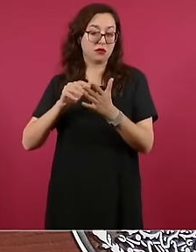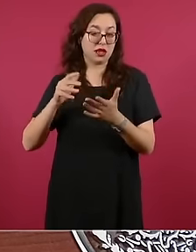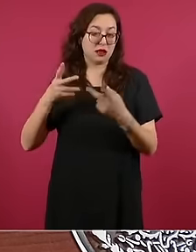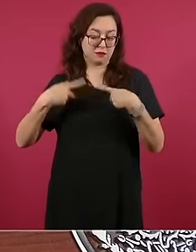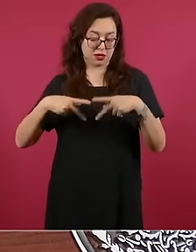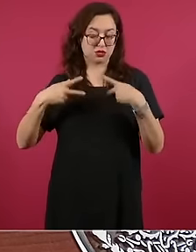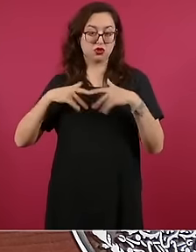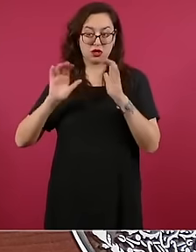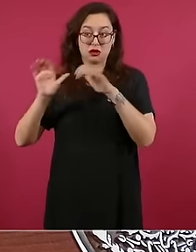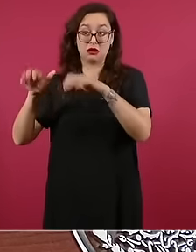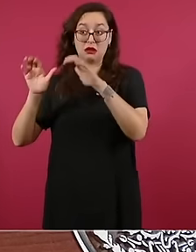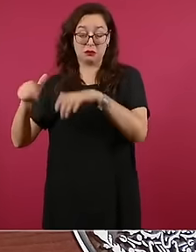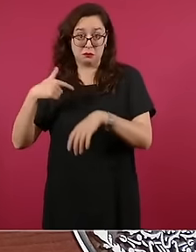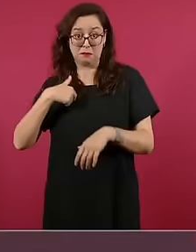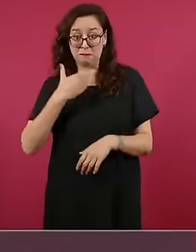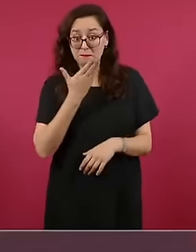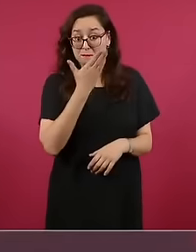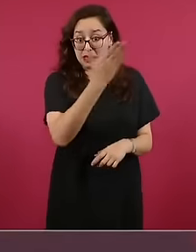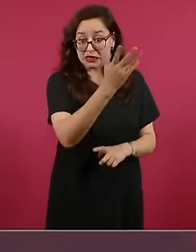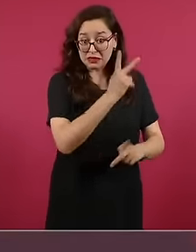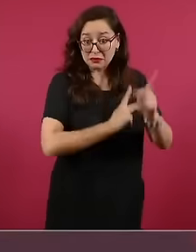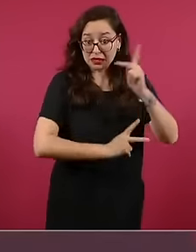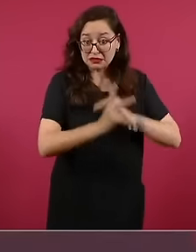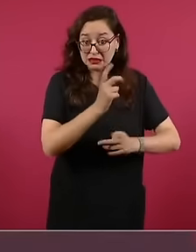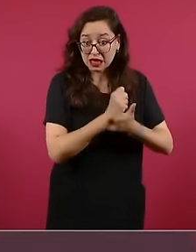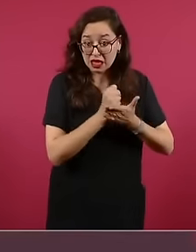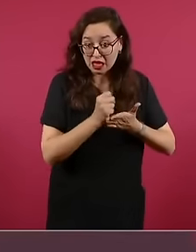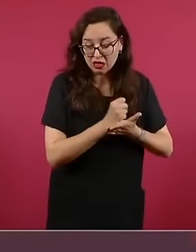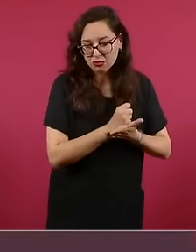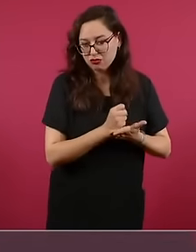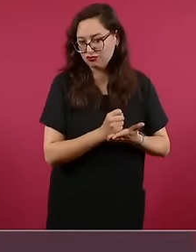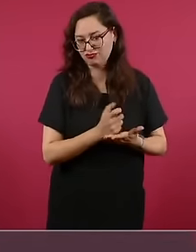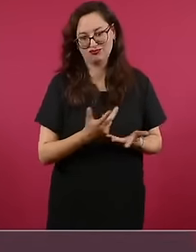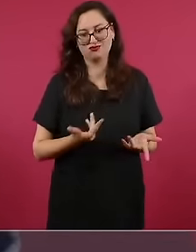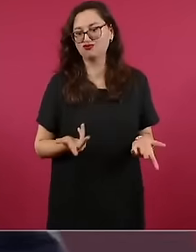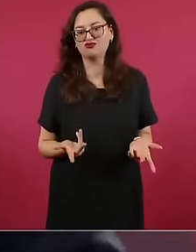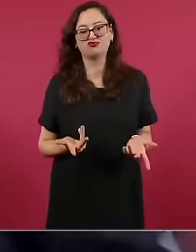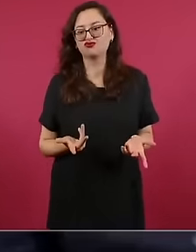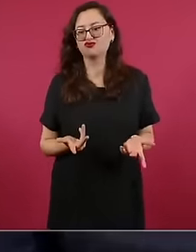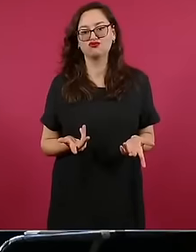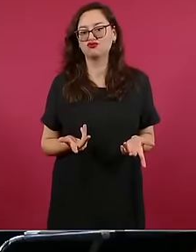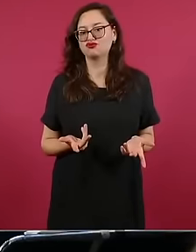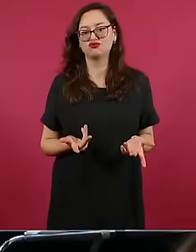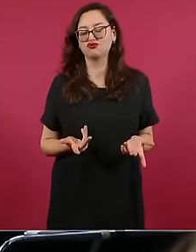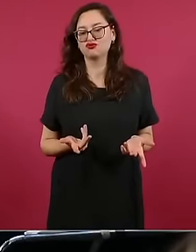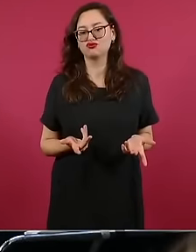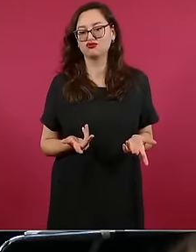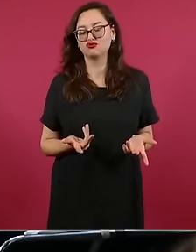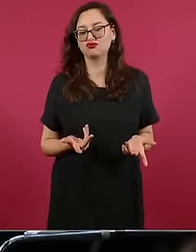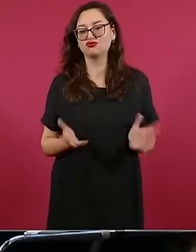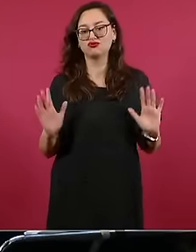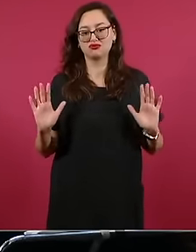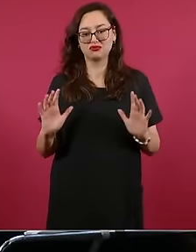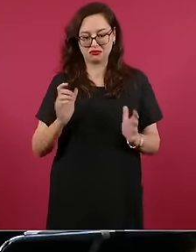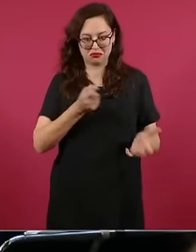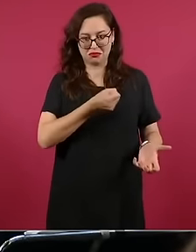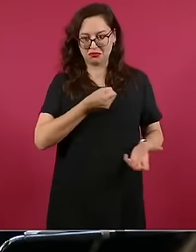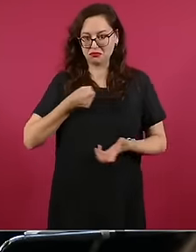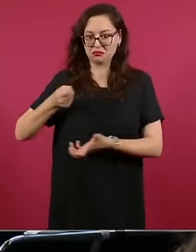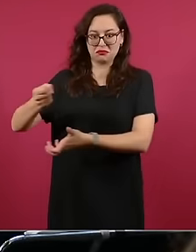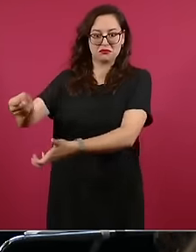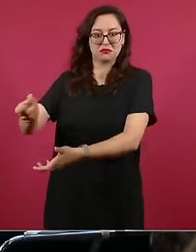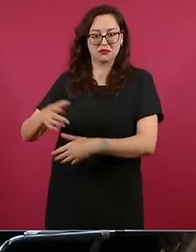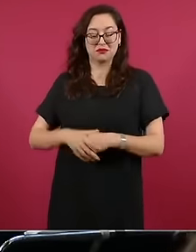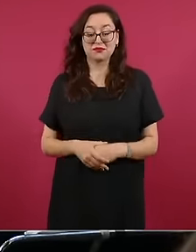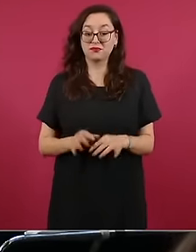budget. It's very important not to allow corruption.